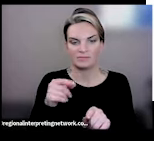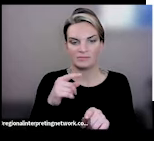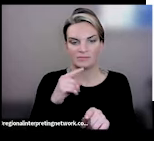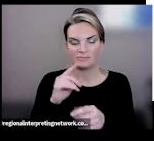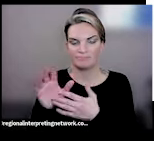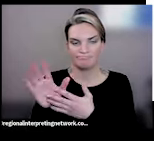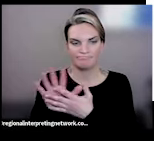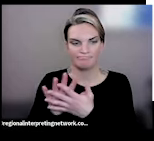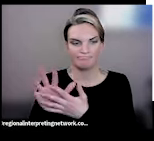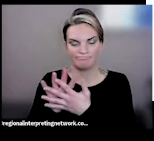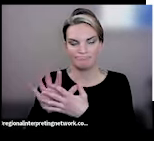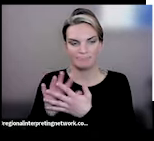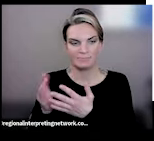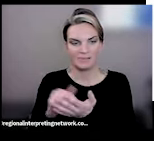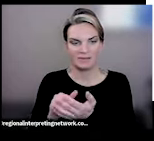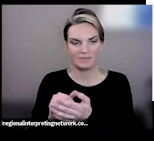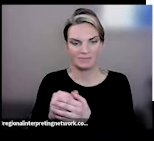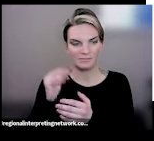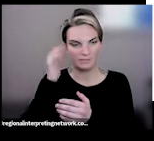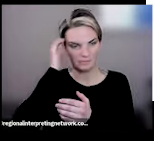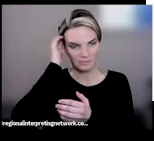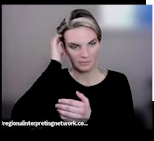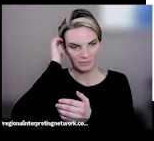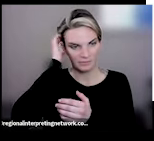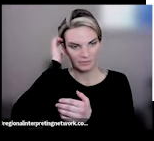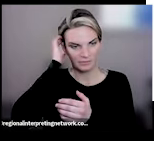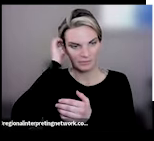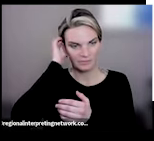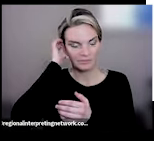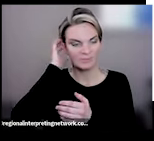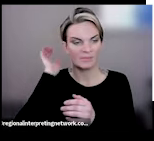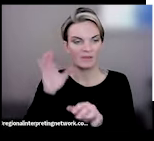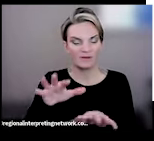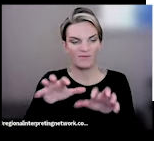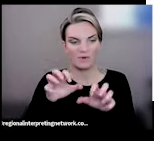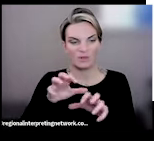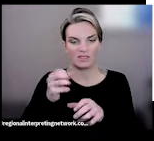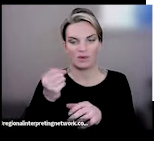with the flavored rice pouches. Finally, there's frozen and steamable veggies grains; again,